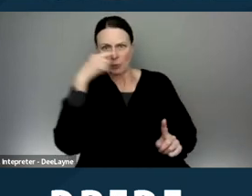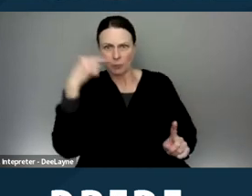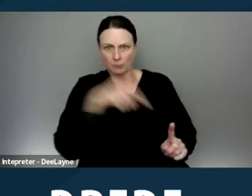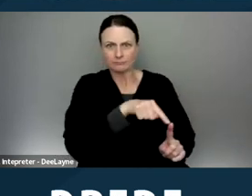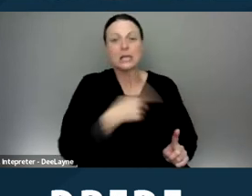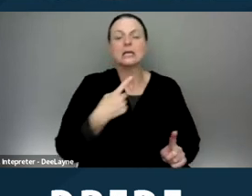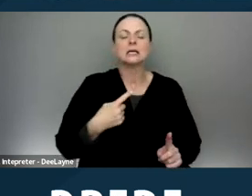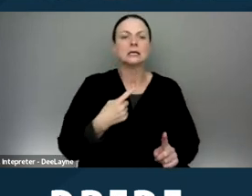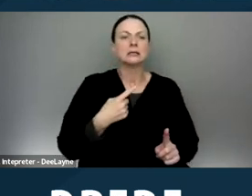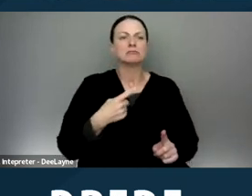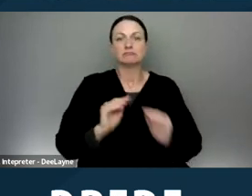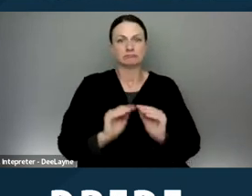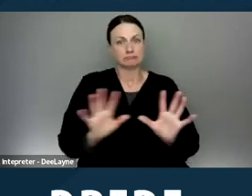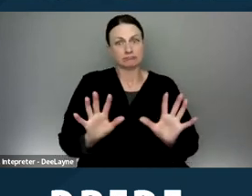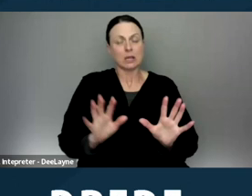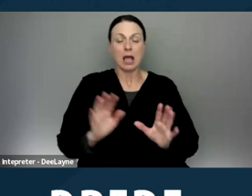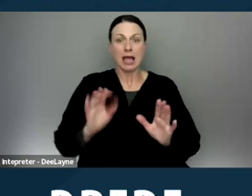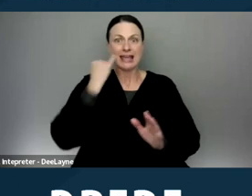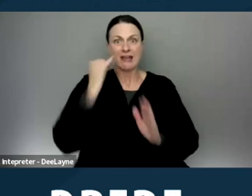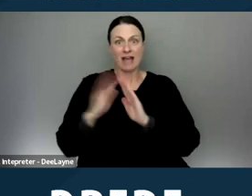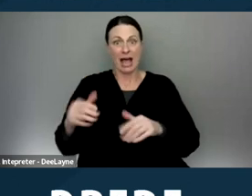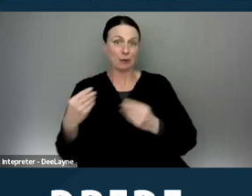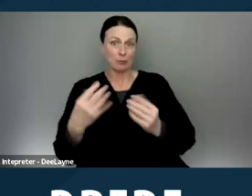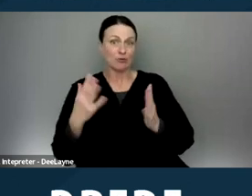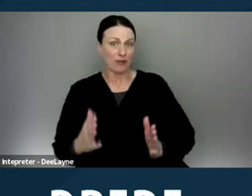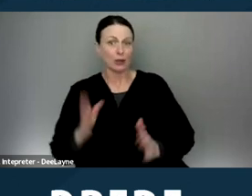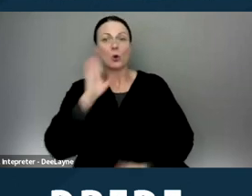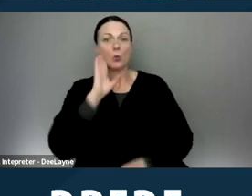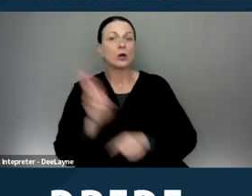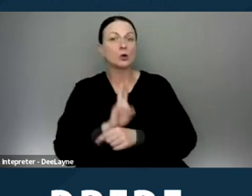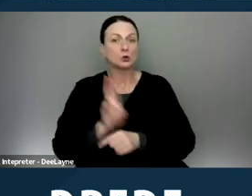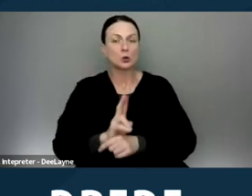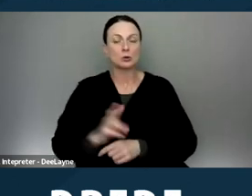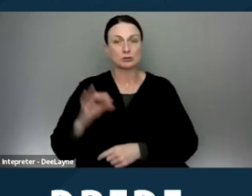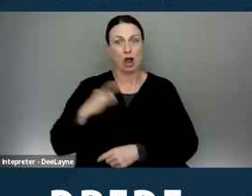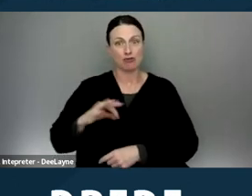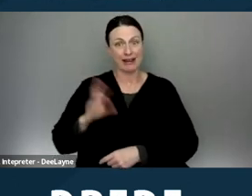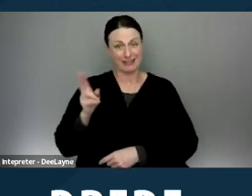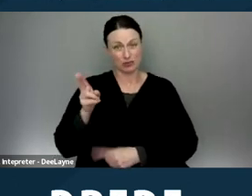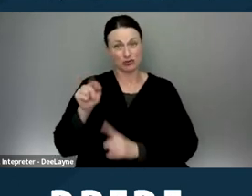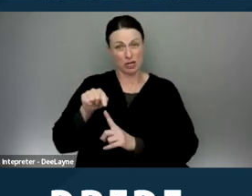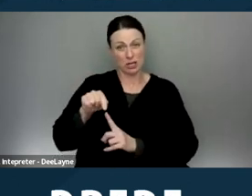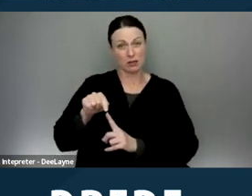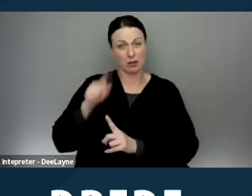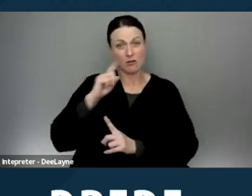that the, when a housing provider is going to use the credit history of a person who wants